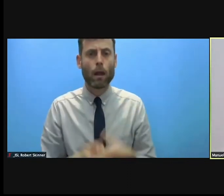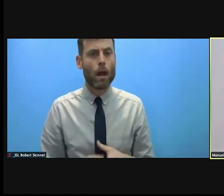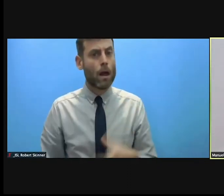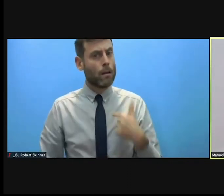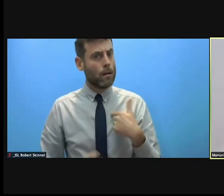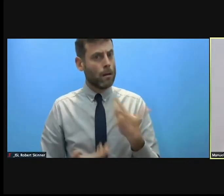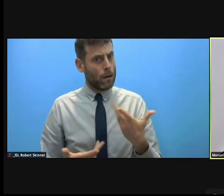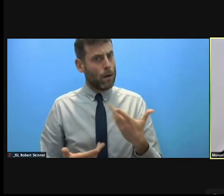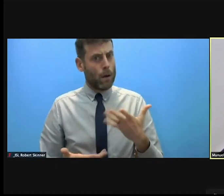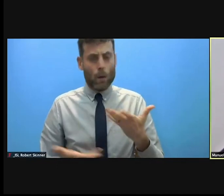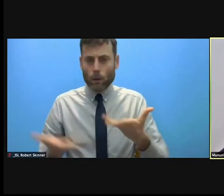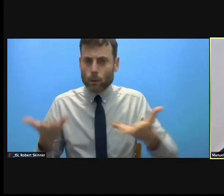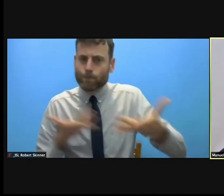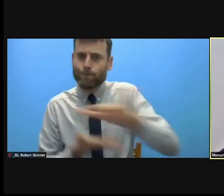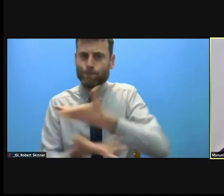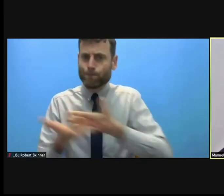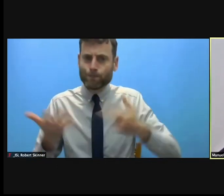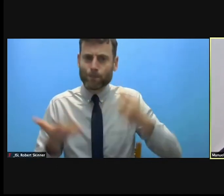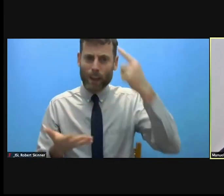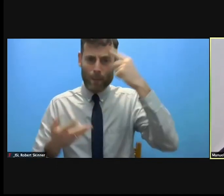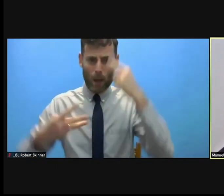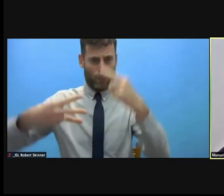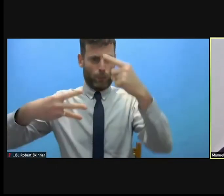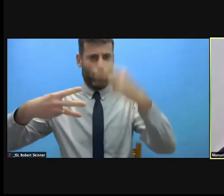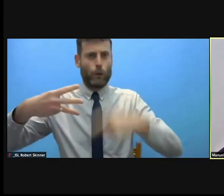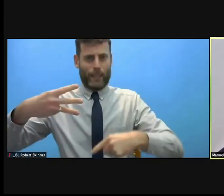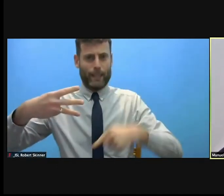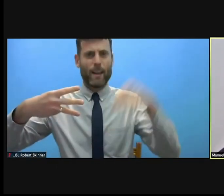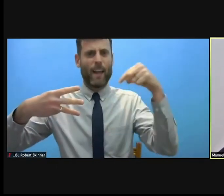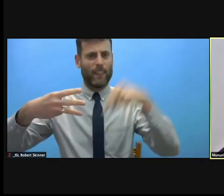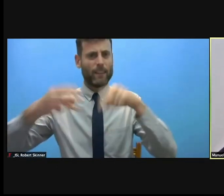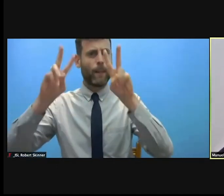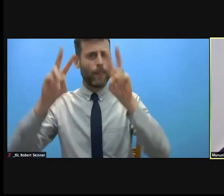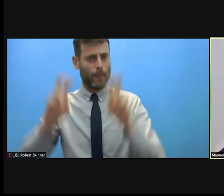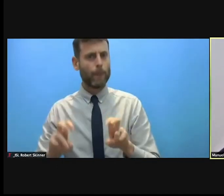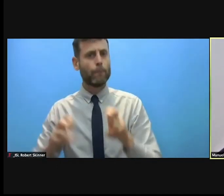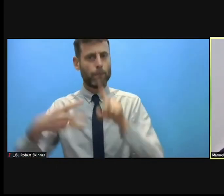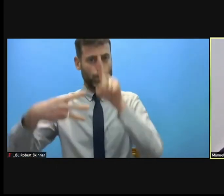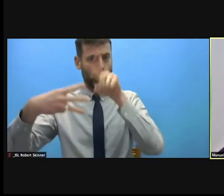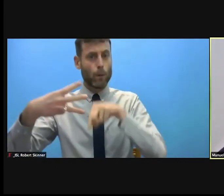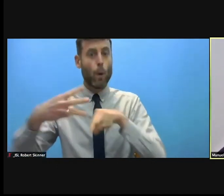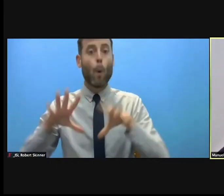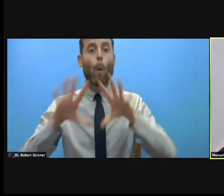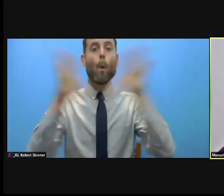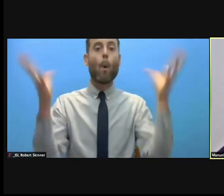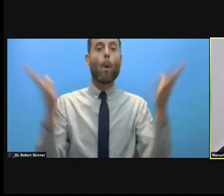these three points particularly emphasized. The global health pandemic has been both a